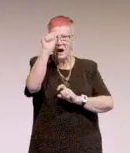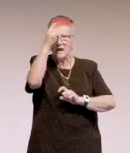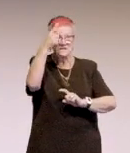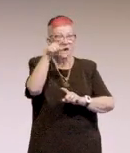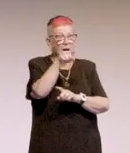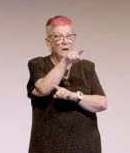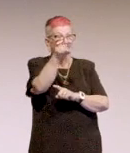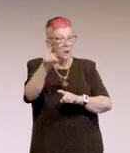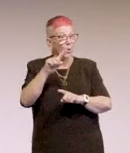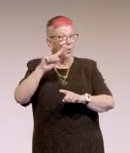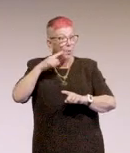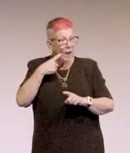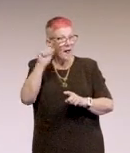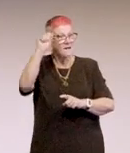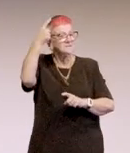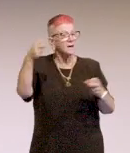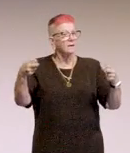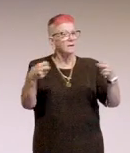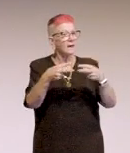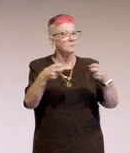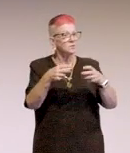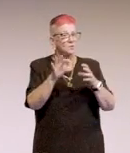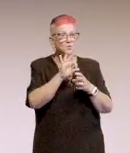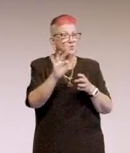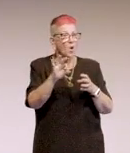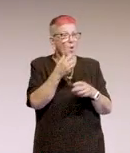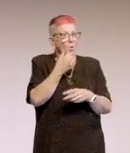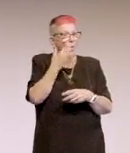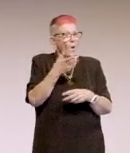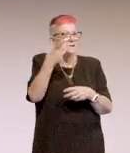English necessarily. So sign language is actually their first language.